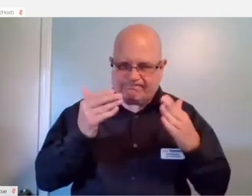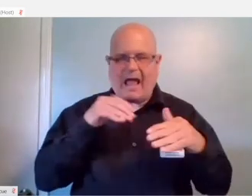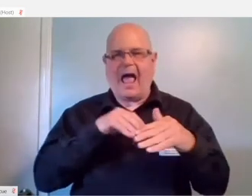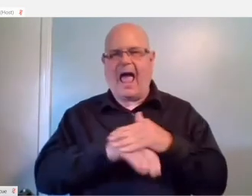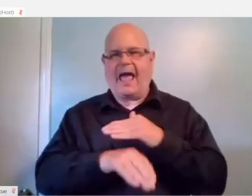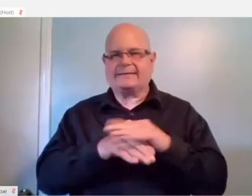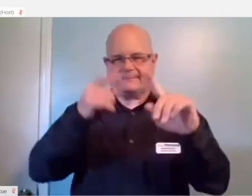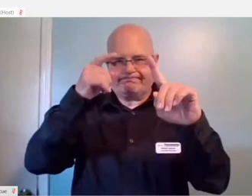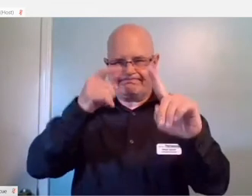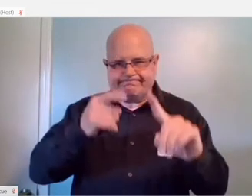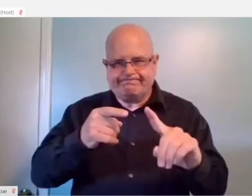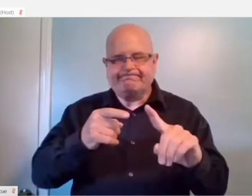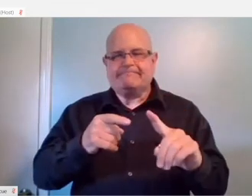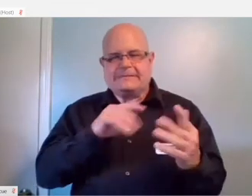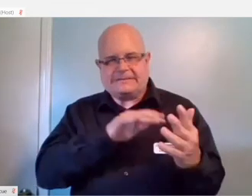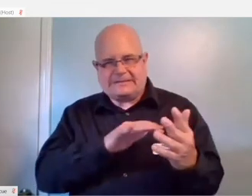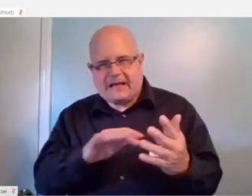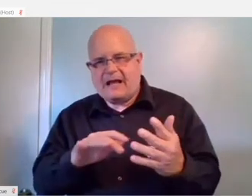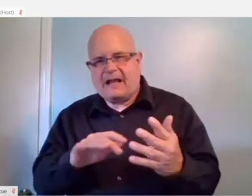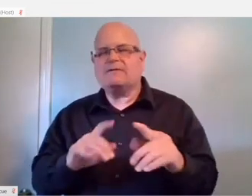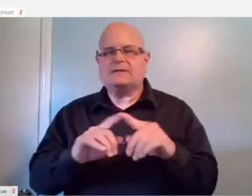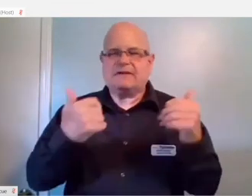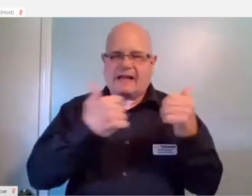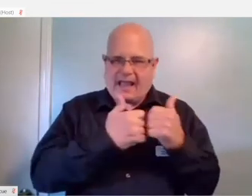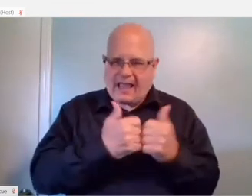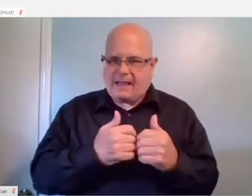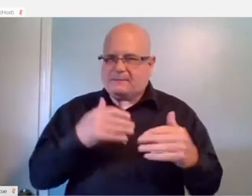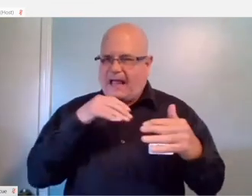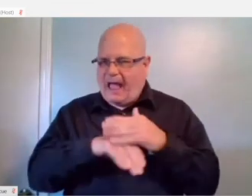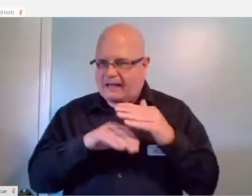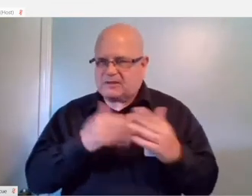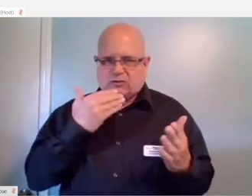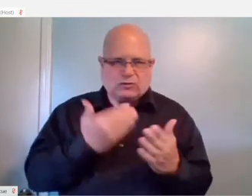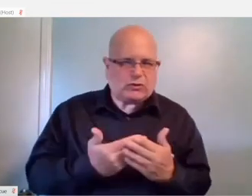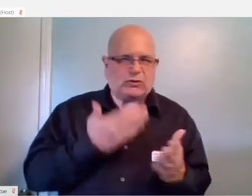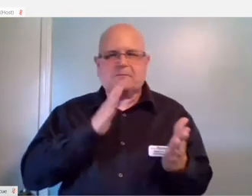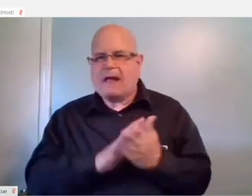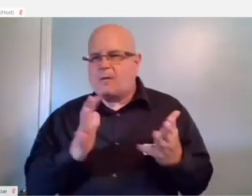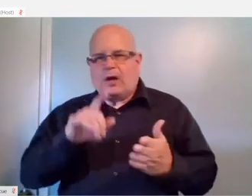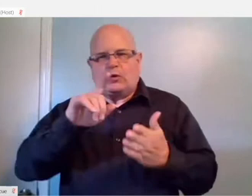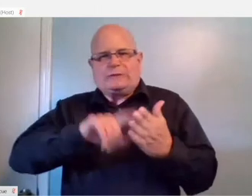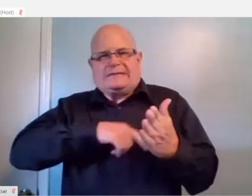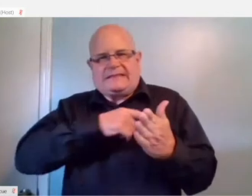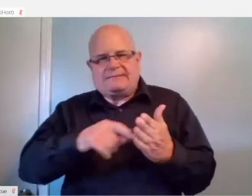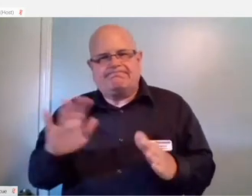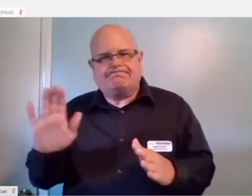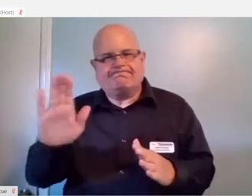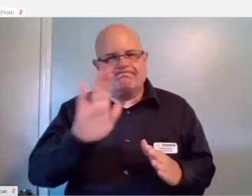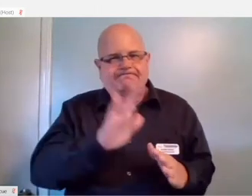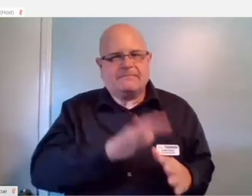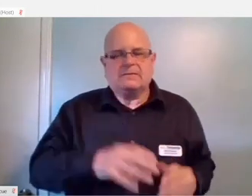They review and let you know how accessible a game is.